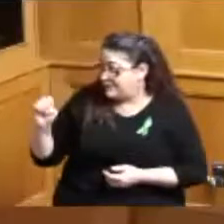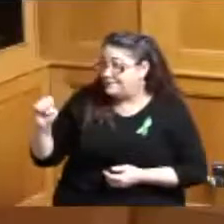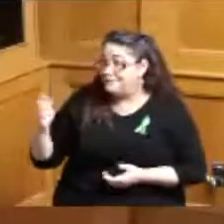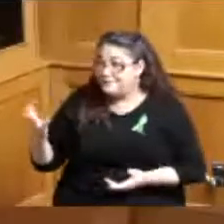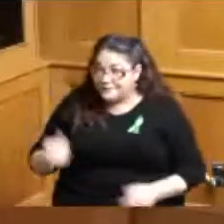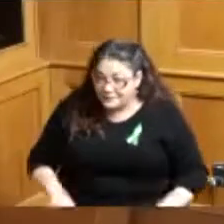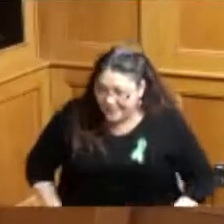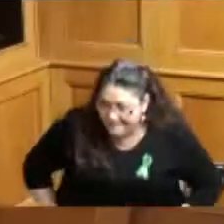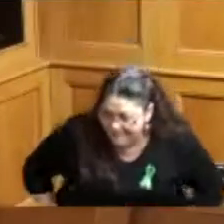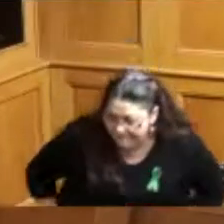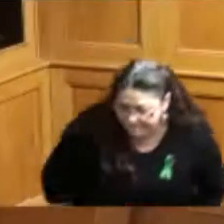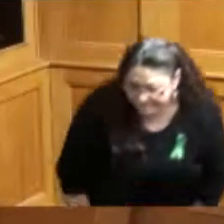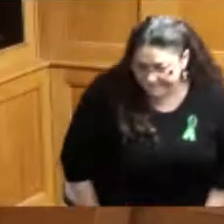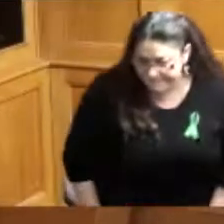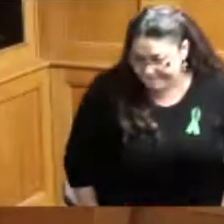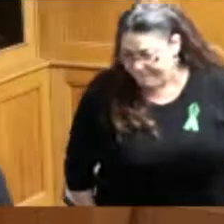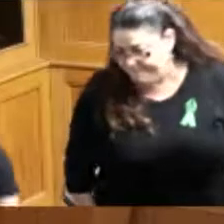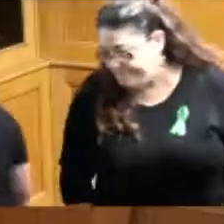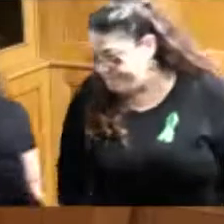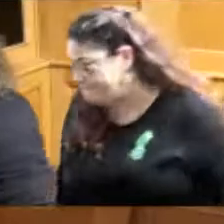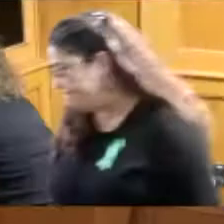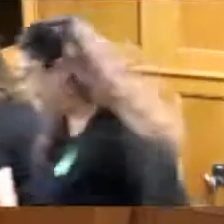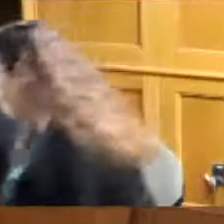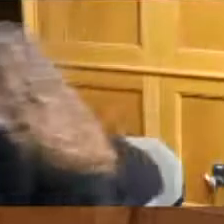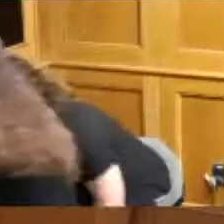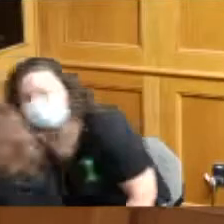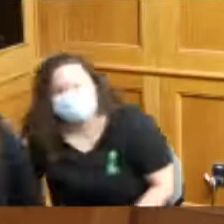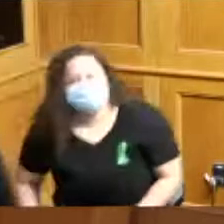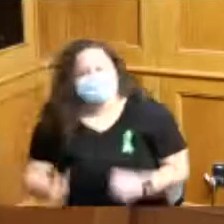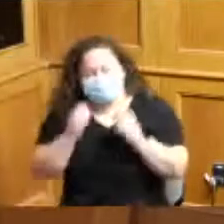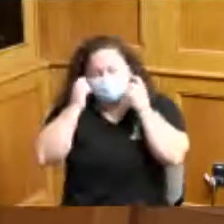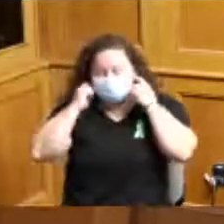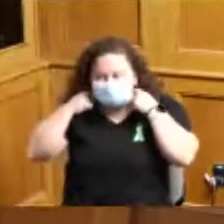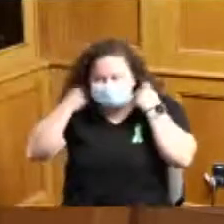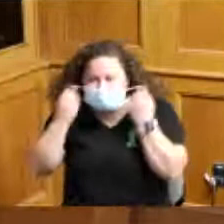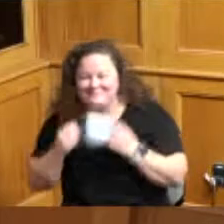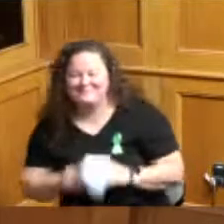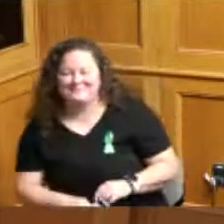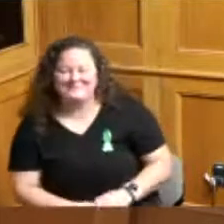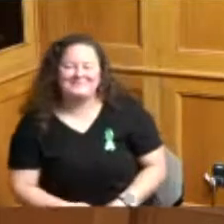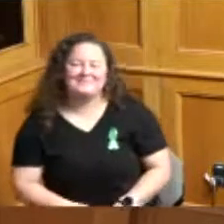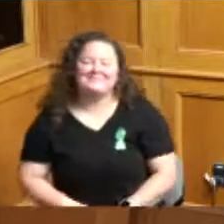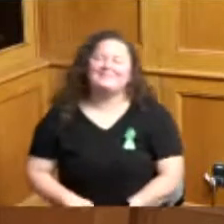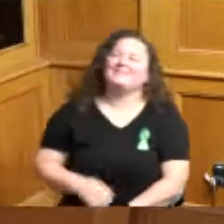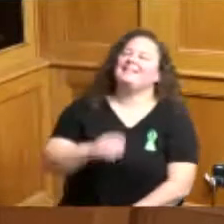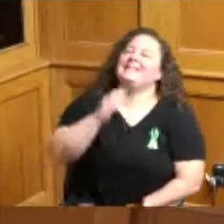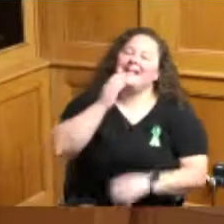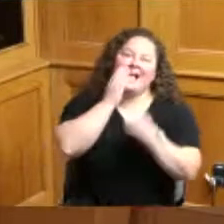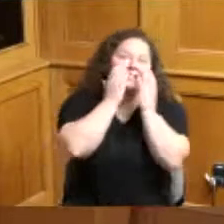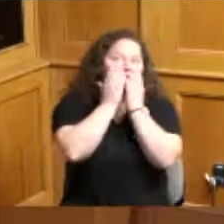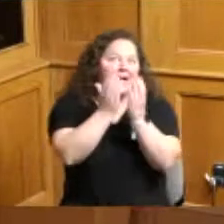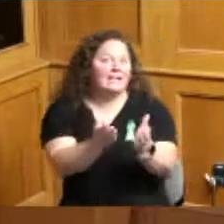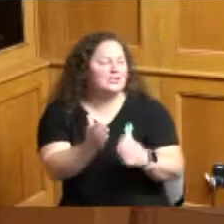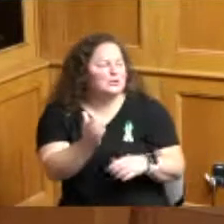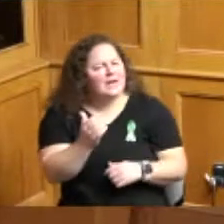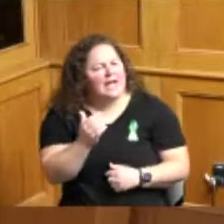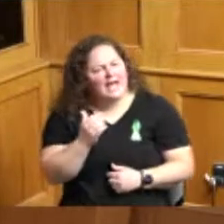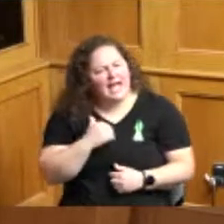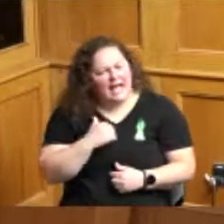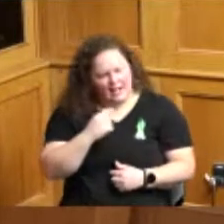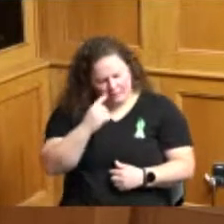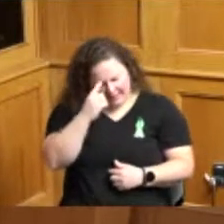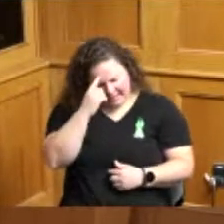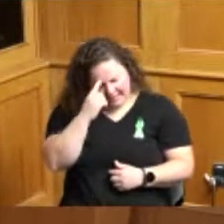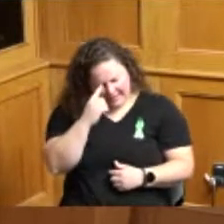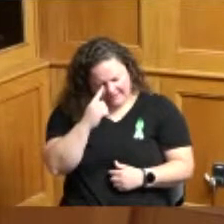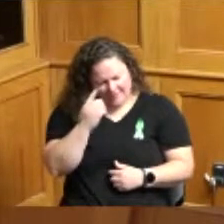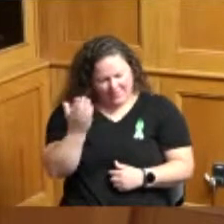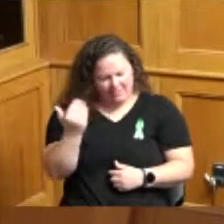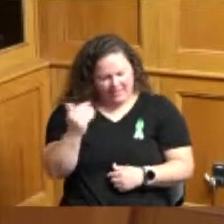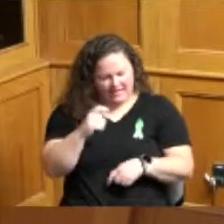thank you a couple of things we had the last person that was on our zoom I didn't catch